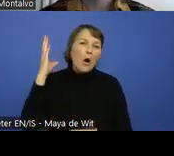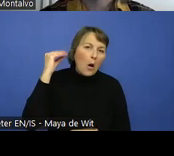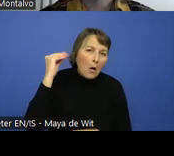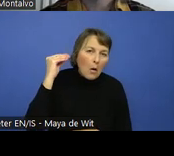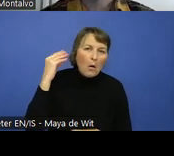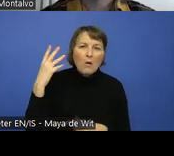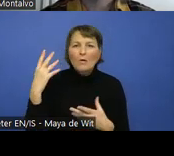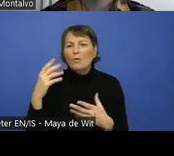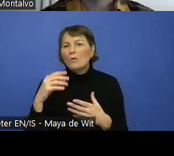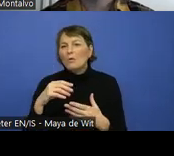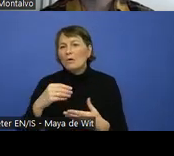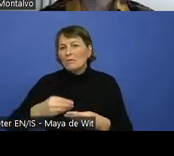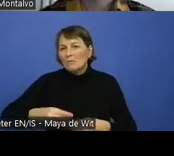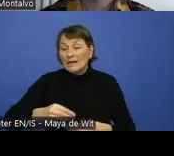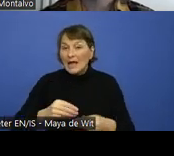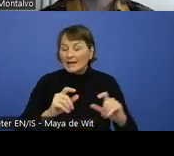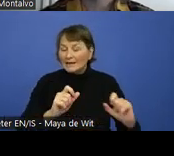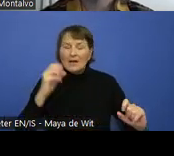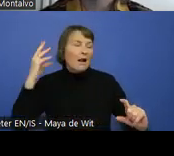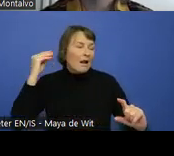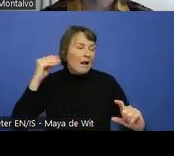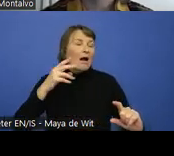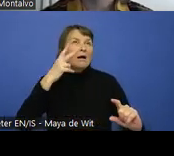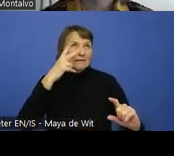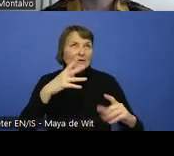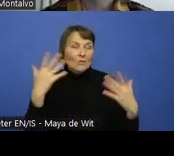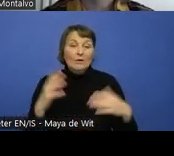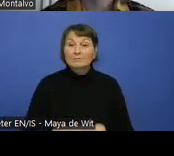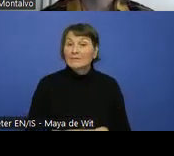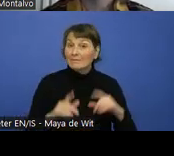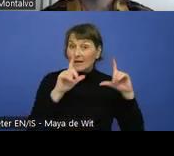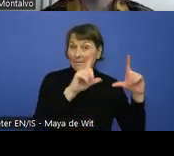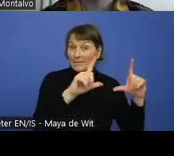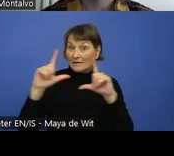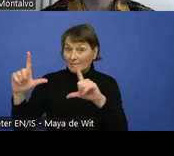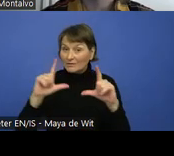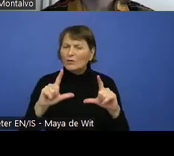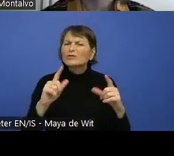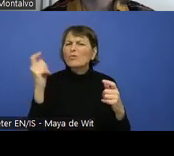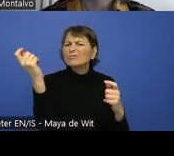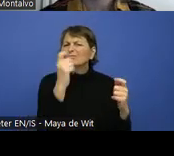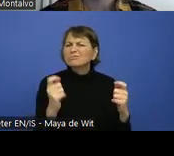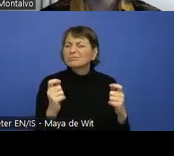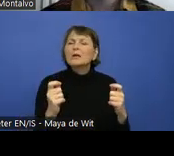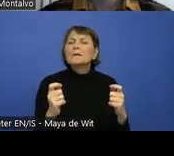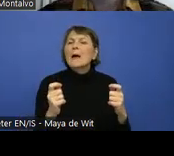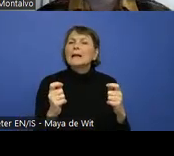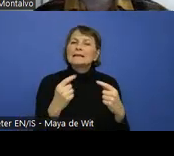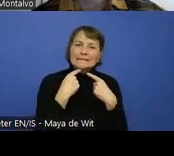If we want to go to the images and graphics we discuss not just what types of images or how they should be coded.